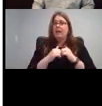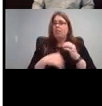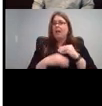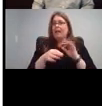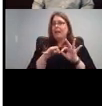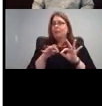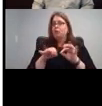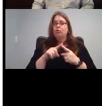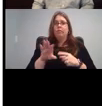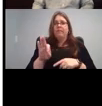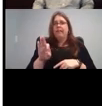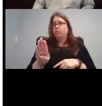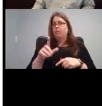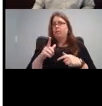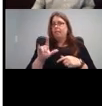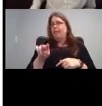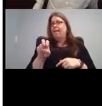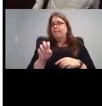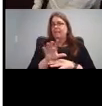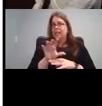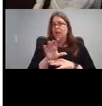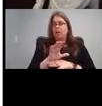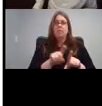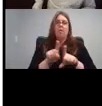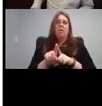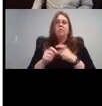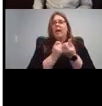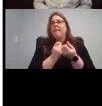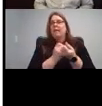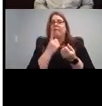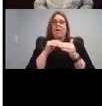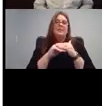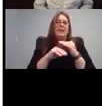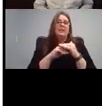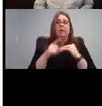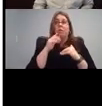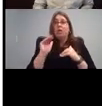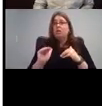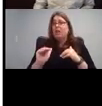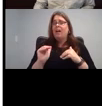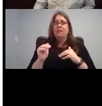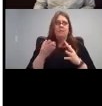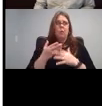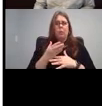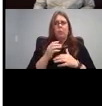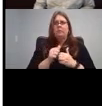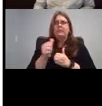you need some help advocating for accessibility for your child and online instruction world. These are some tips.